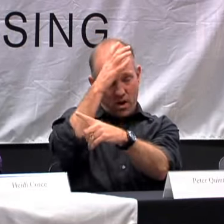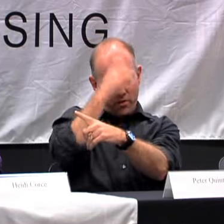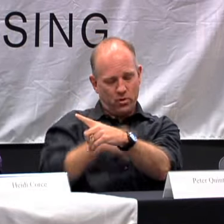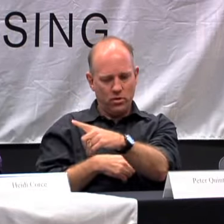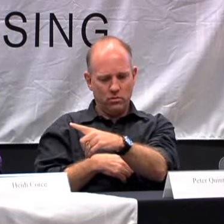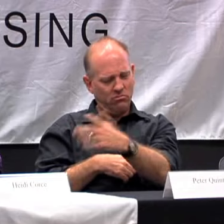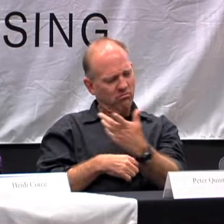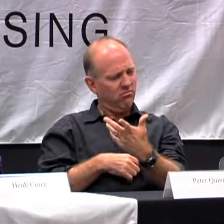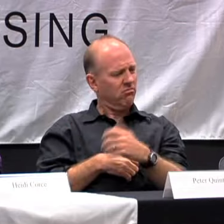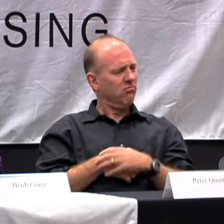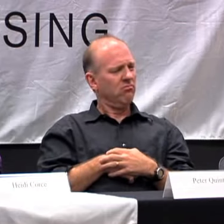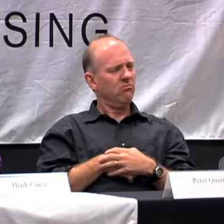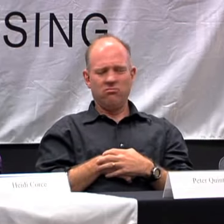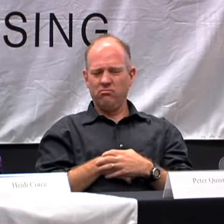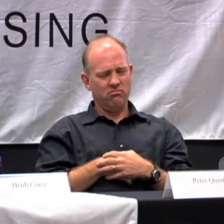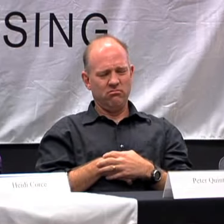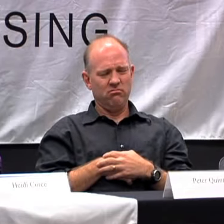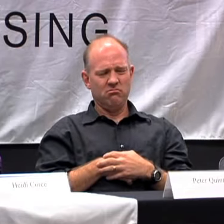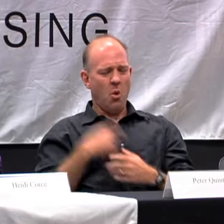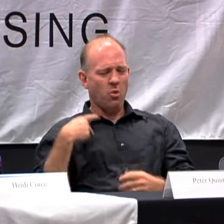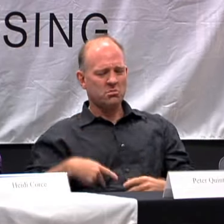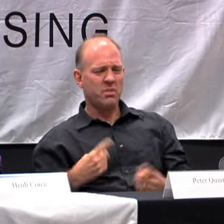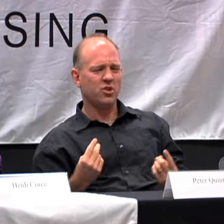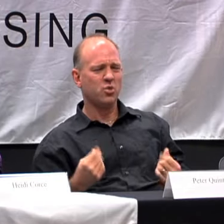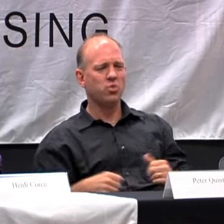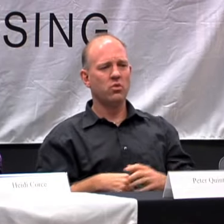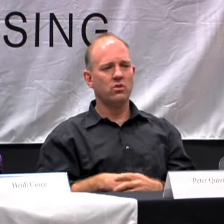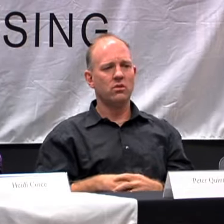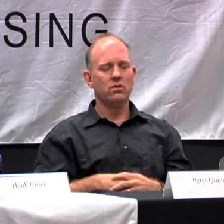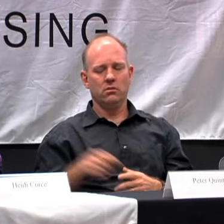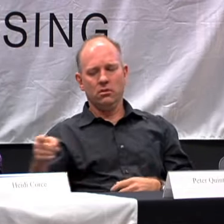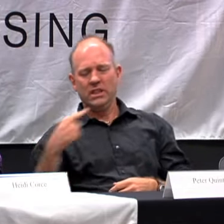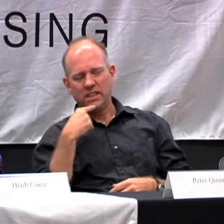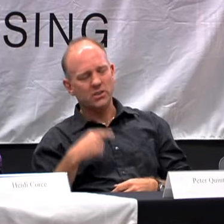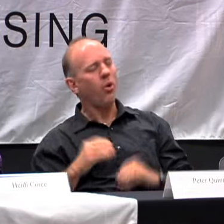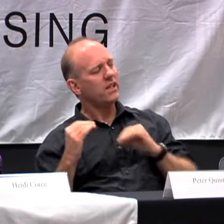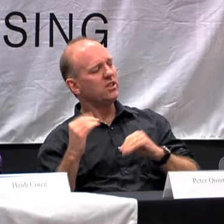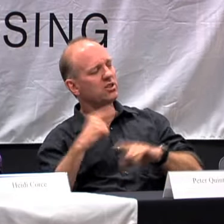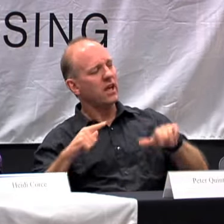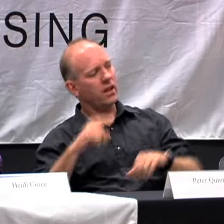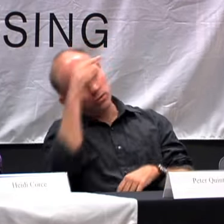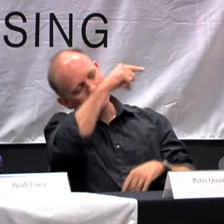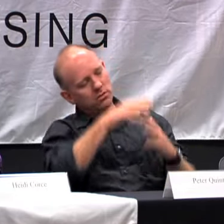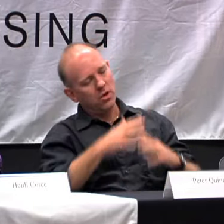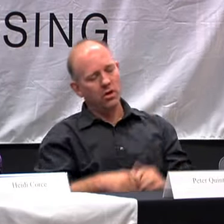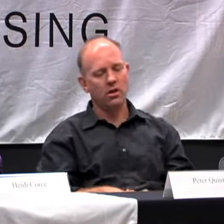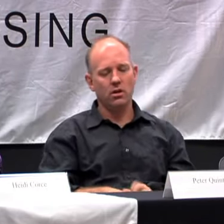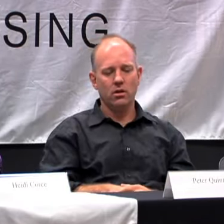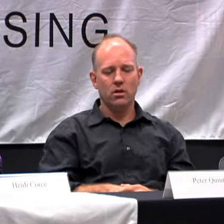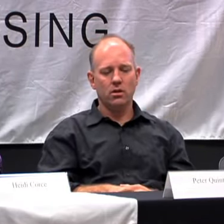ASKED THE FATHER-IN-LAW WHAT IS PETER DOES. OH, HE TEACHES SIGN